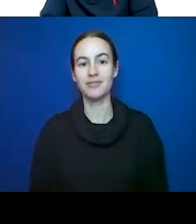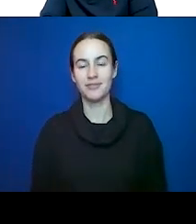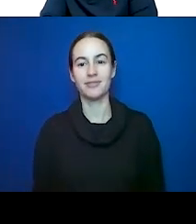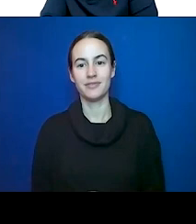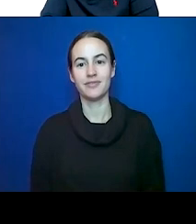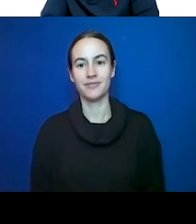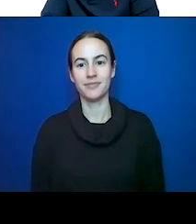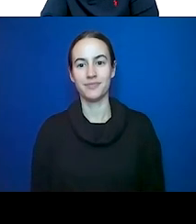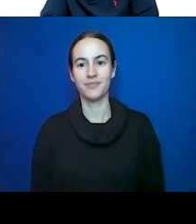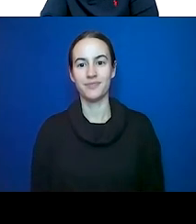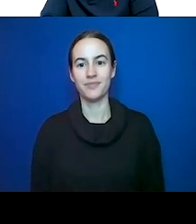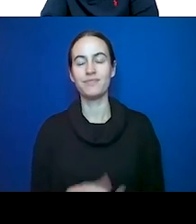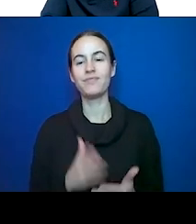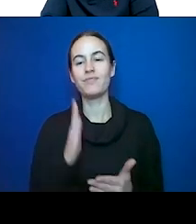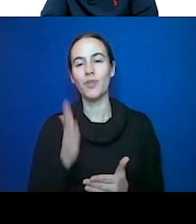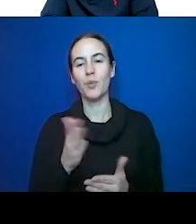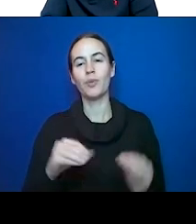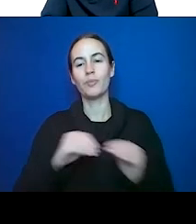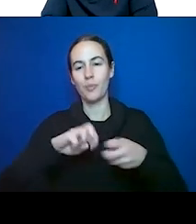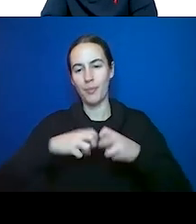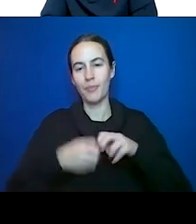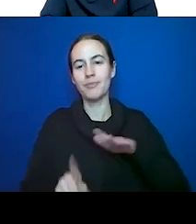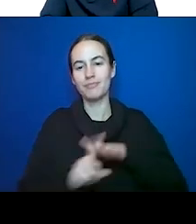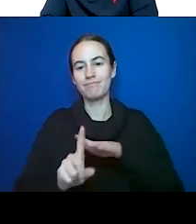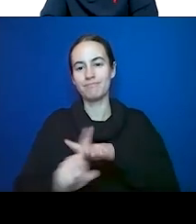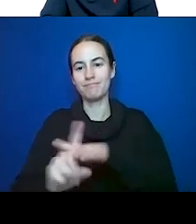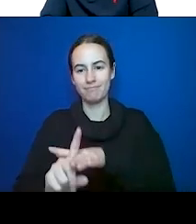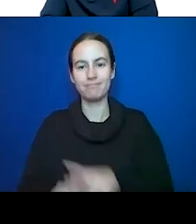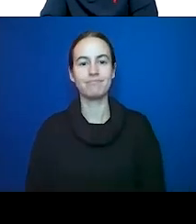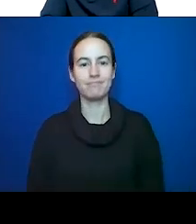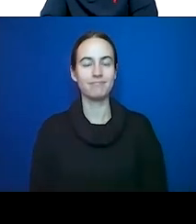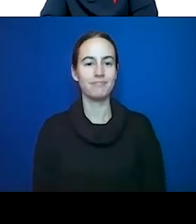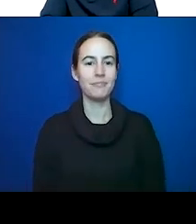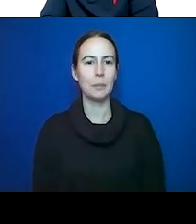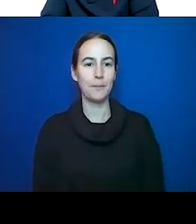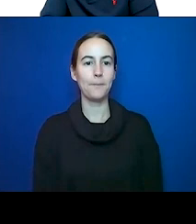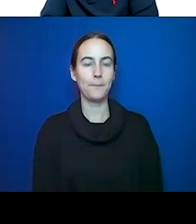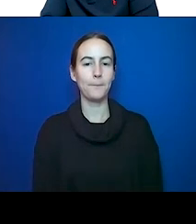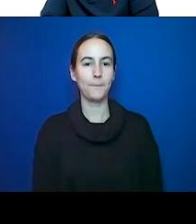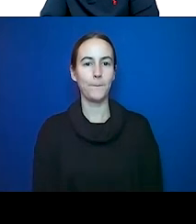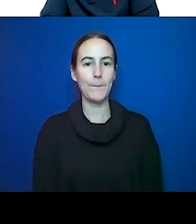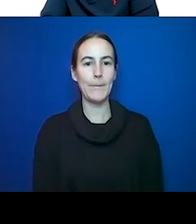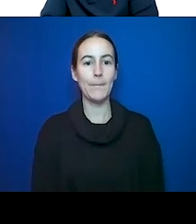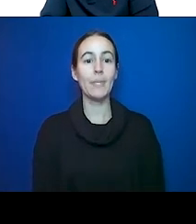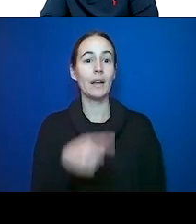problems begin. Now, this is a really busy slide. I won't spend too much time on it but